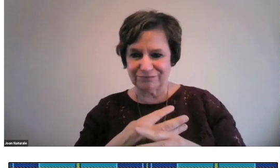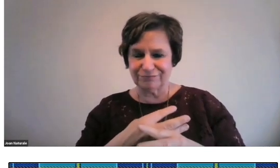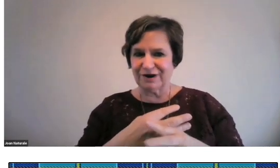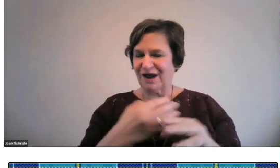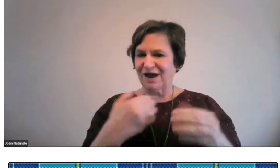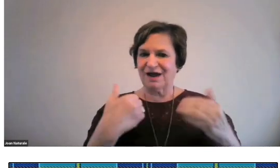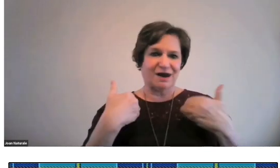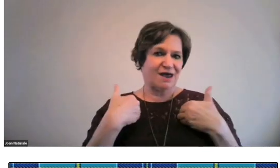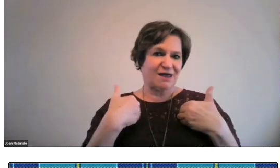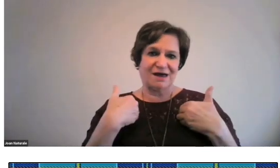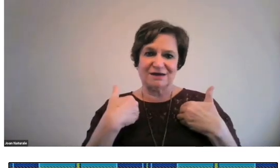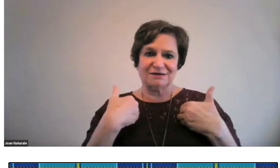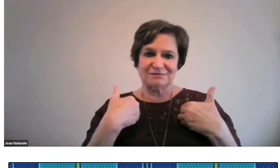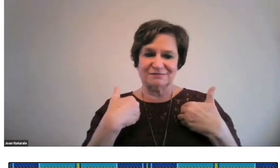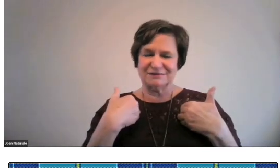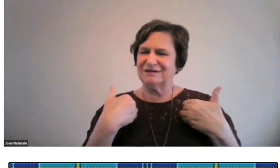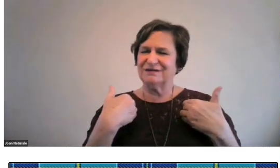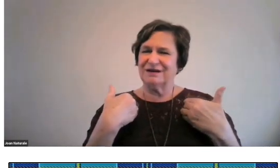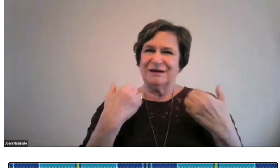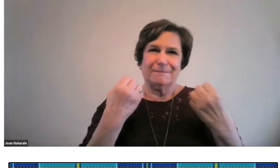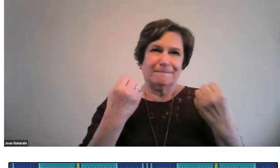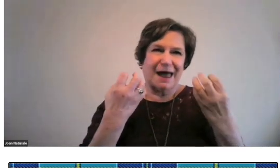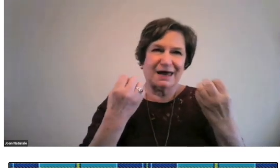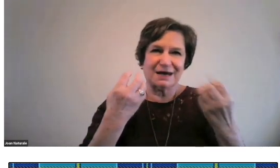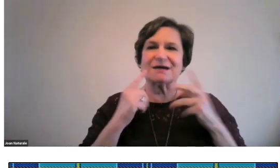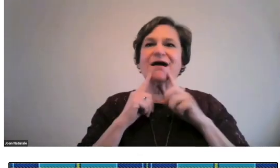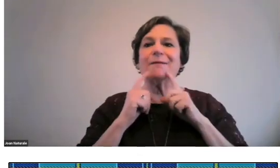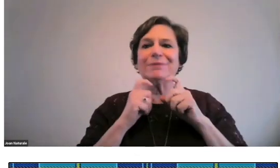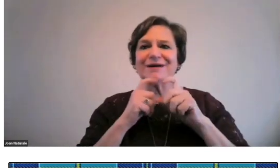The deaf community is a parallel world to the hearing world.